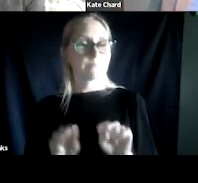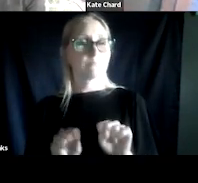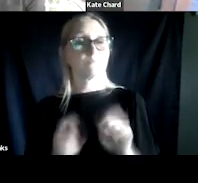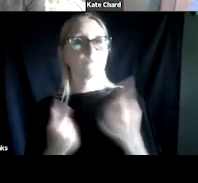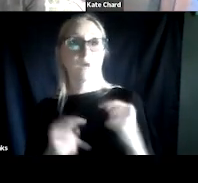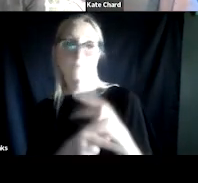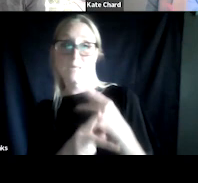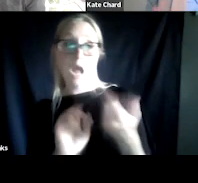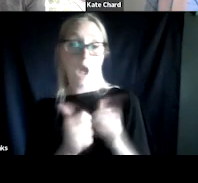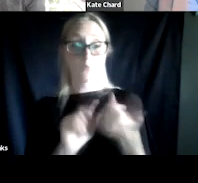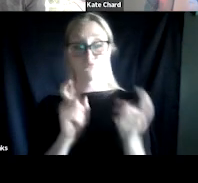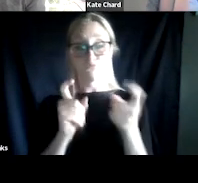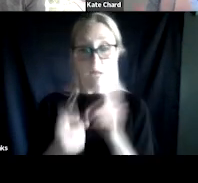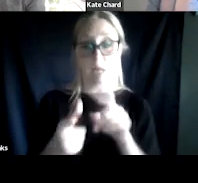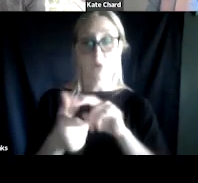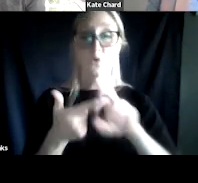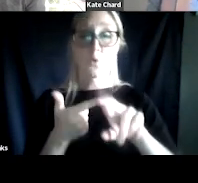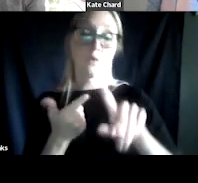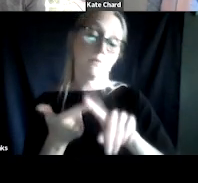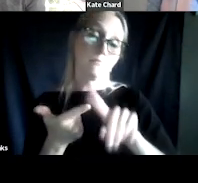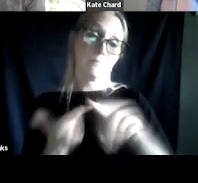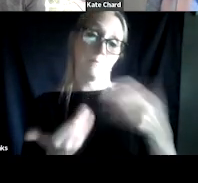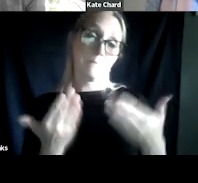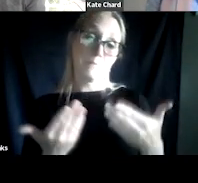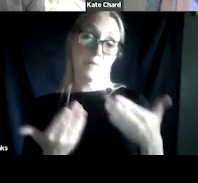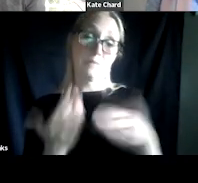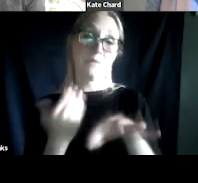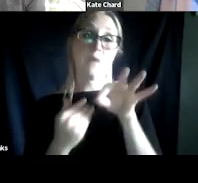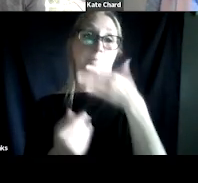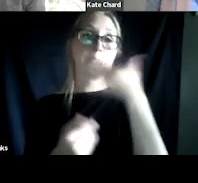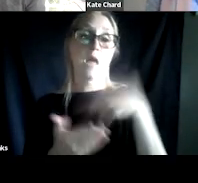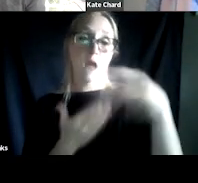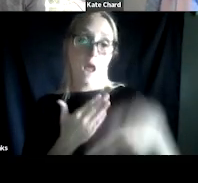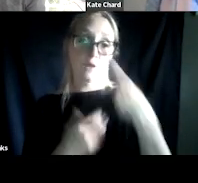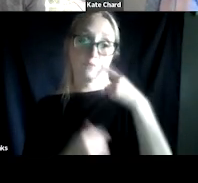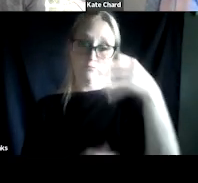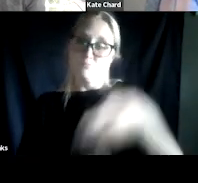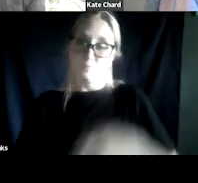and finding that by changing will actually lead to better outcomes in the long run, right?